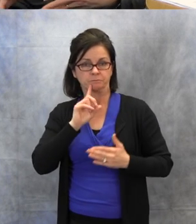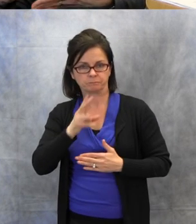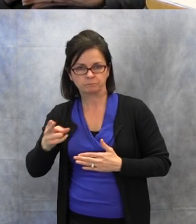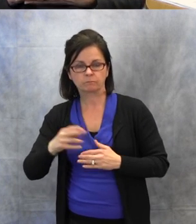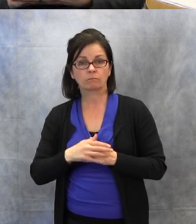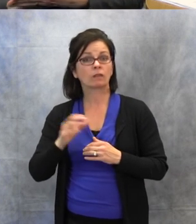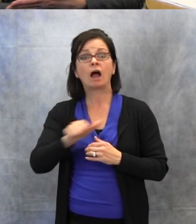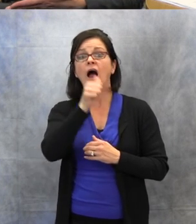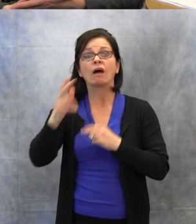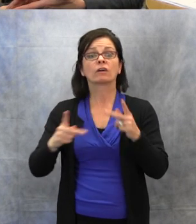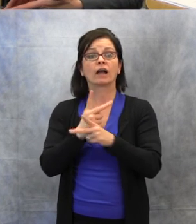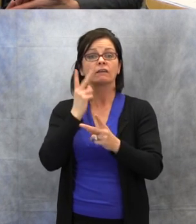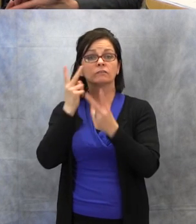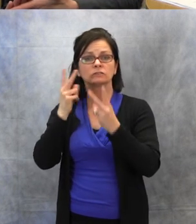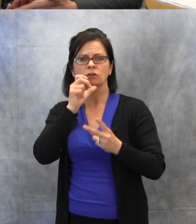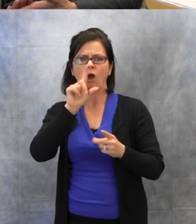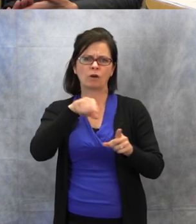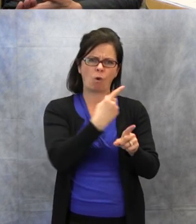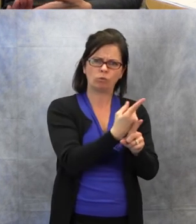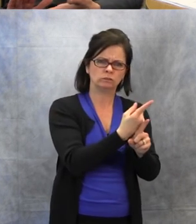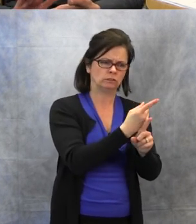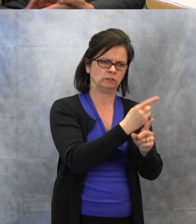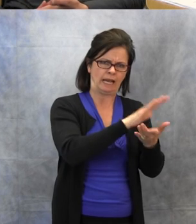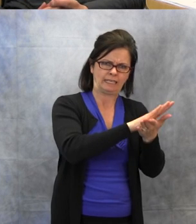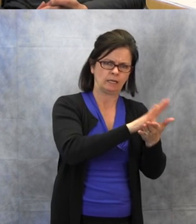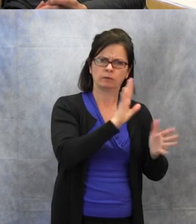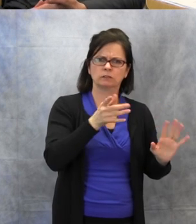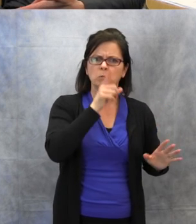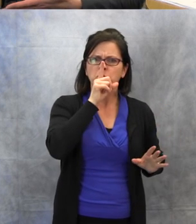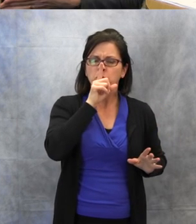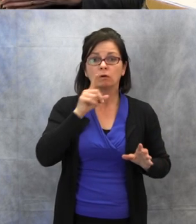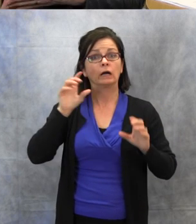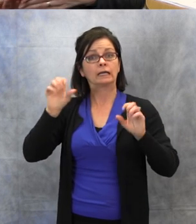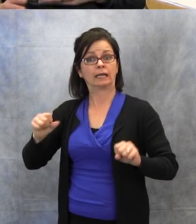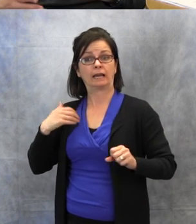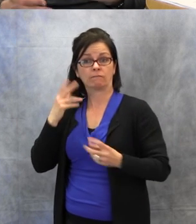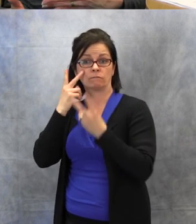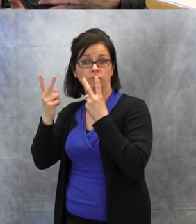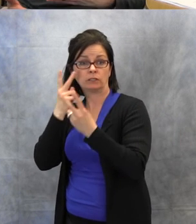be the academics that you're talking about, but you can have visuals, as I am showing here,